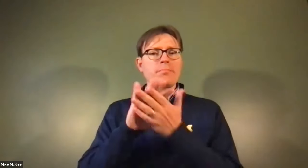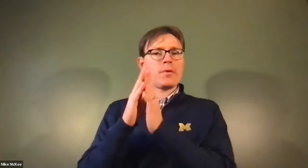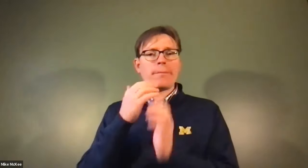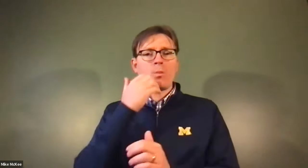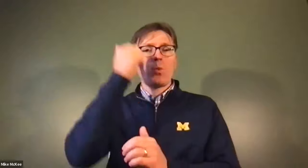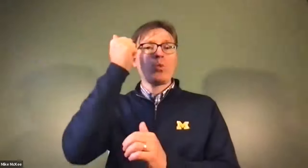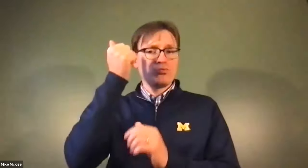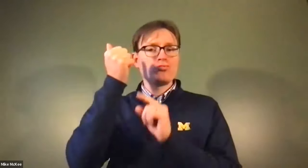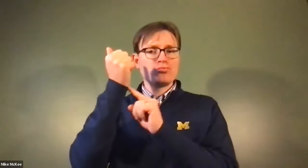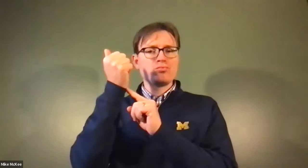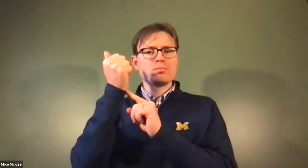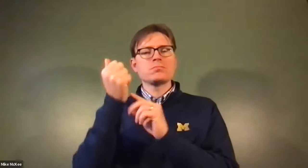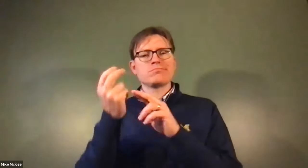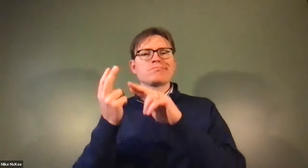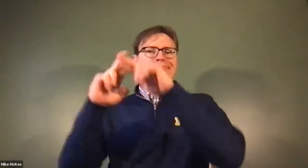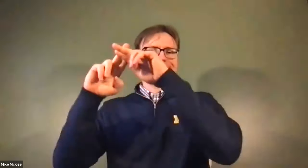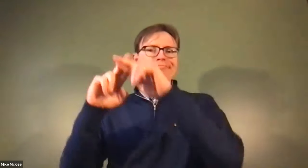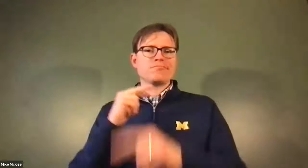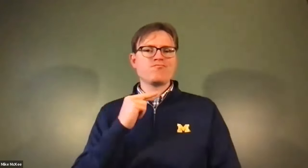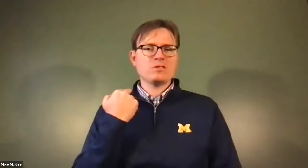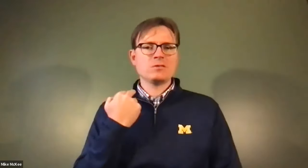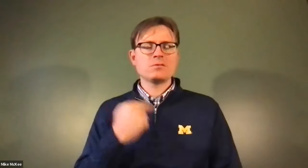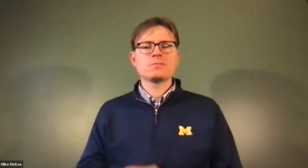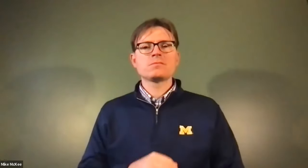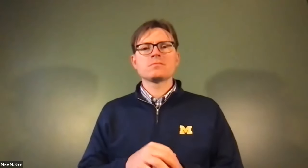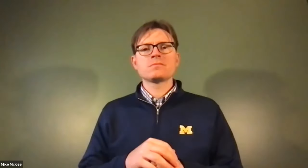James Cech: One is age as you get older your risk goes up.